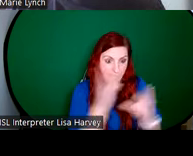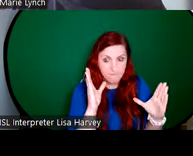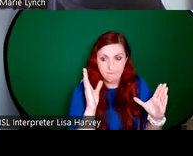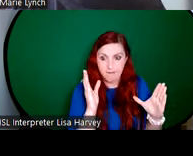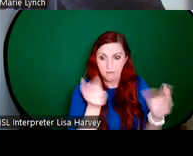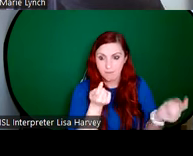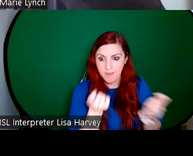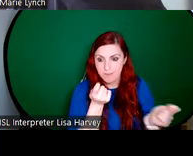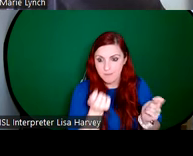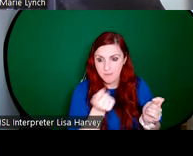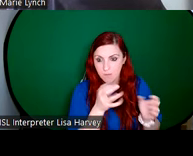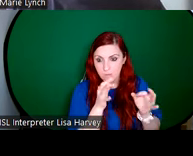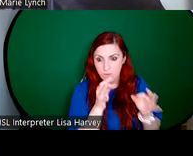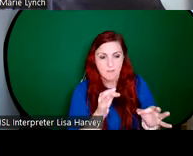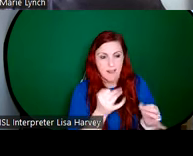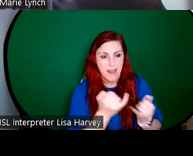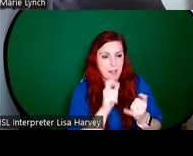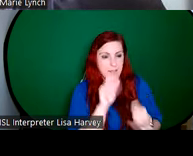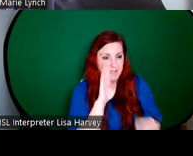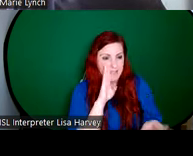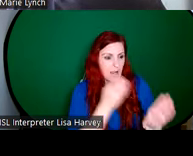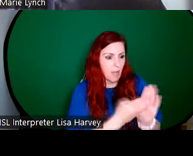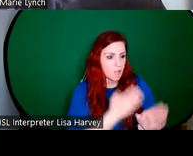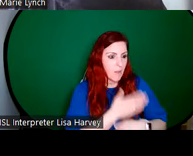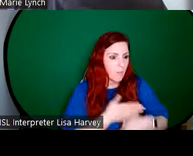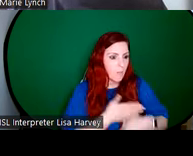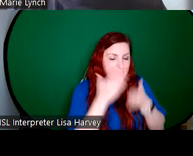wonderful kind of psychological emotional intensity to his expression. With